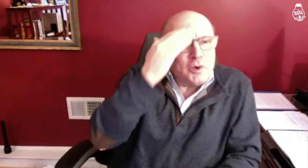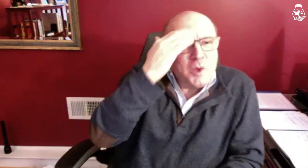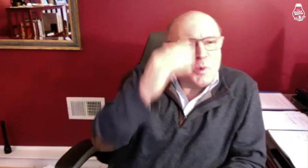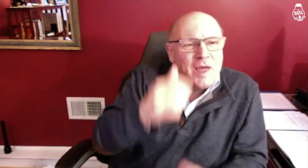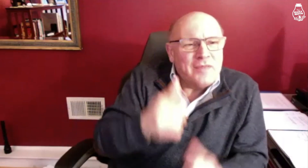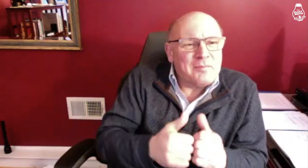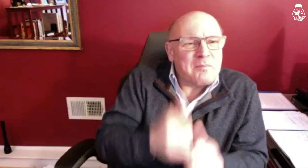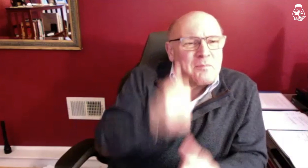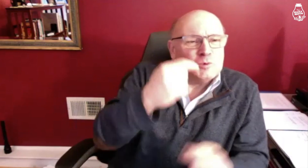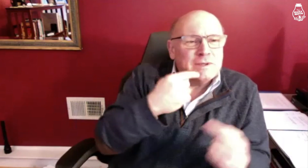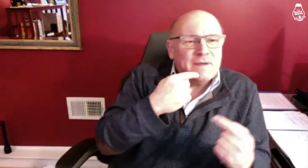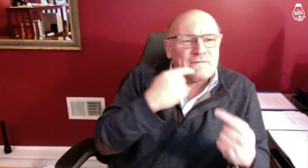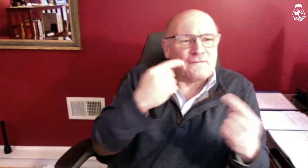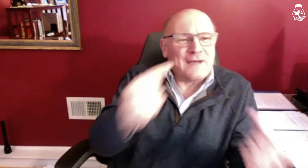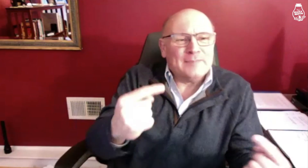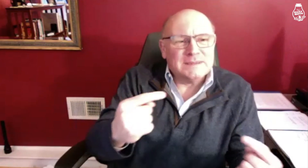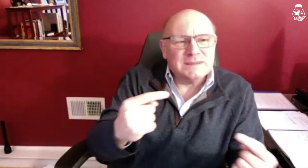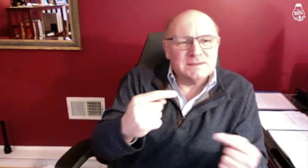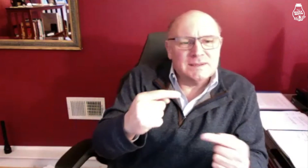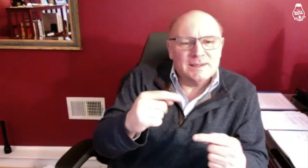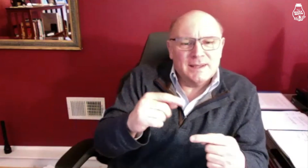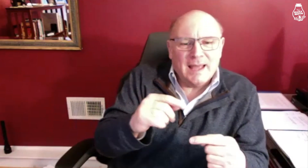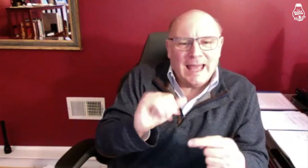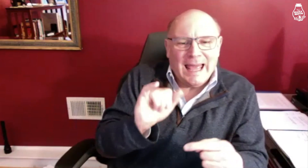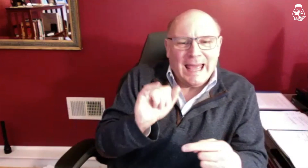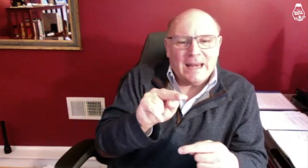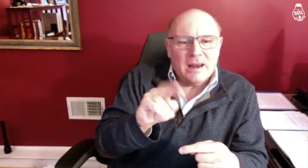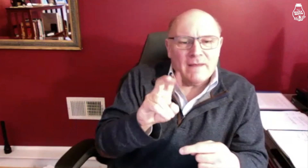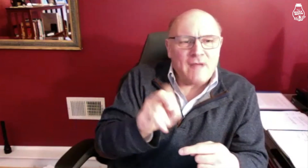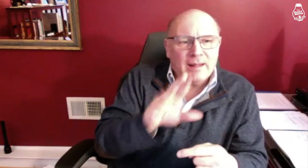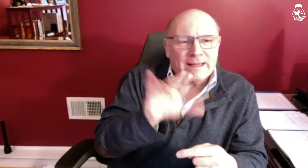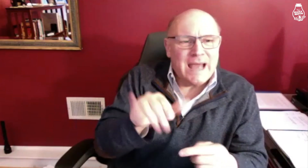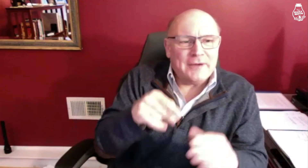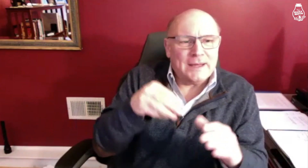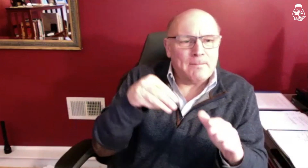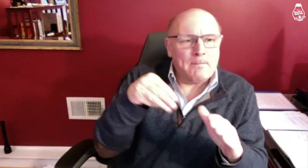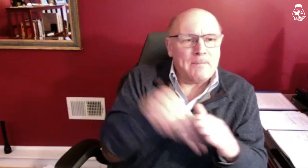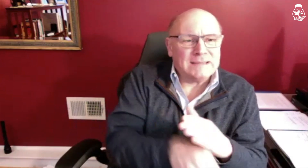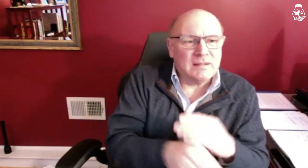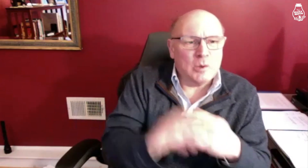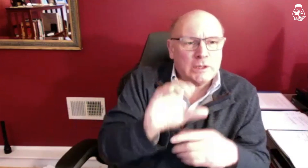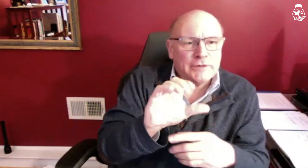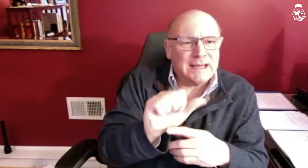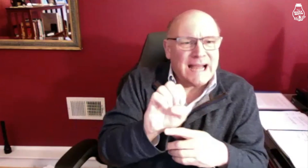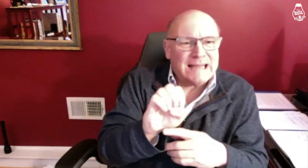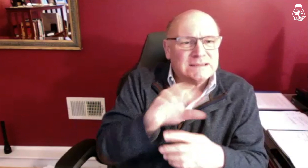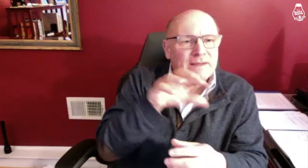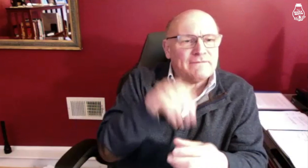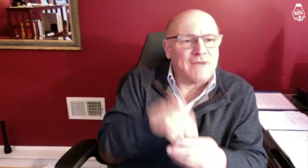The most famous involuntary manslaughter case